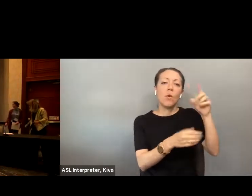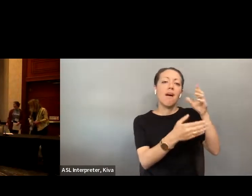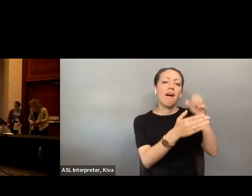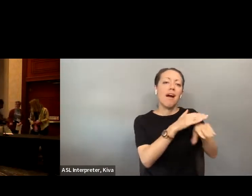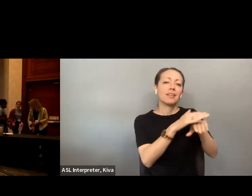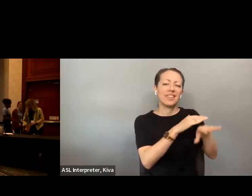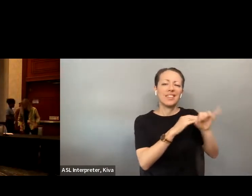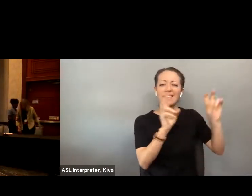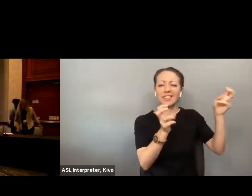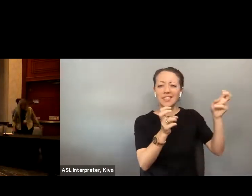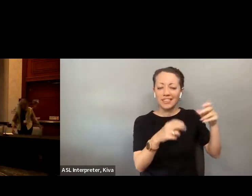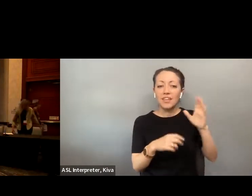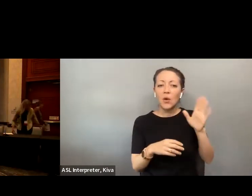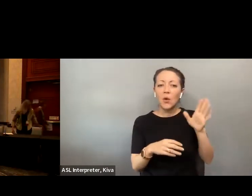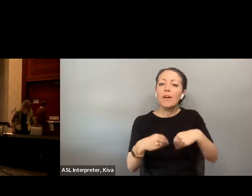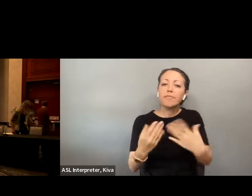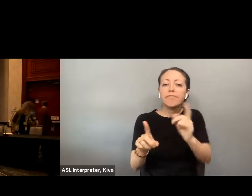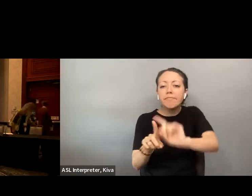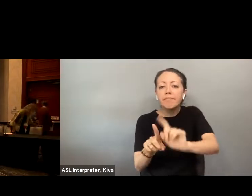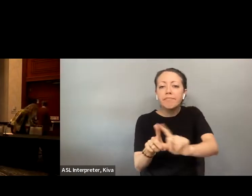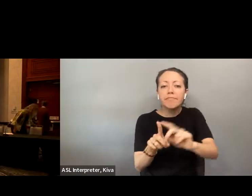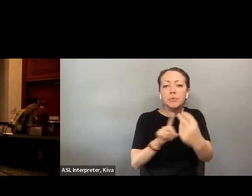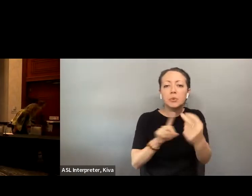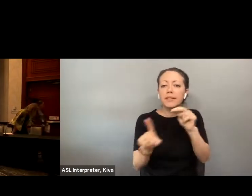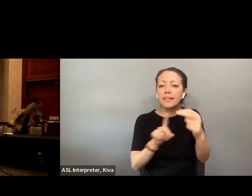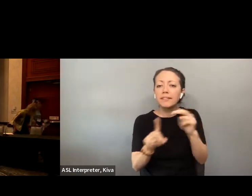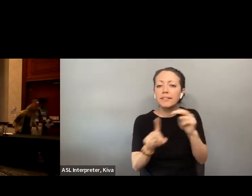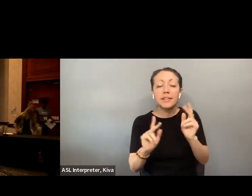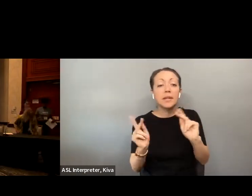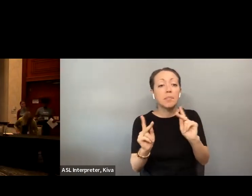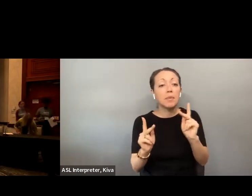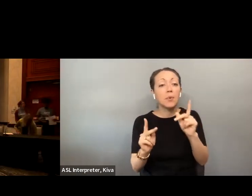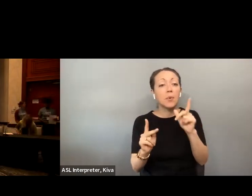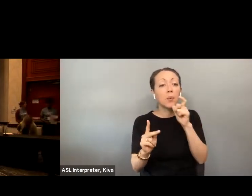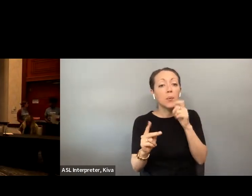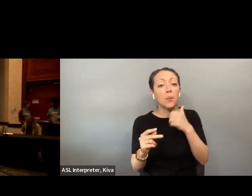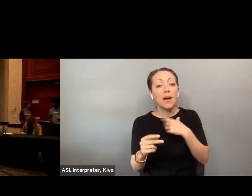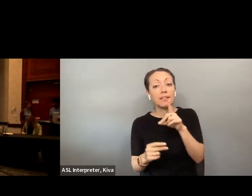lunch break we will feature a series of videos